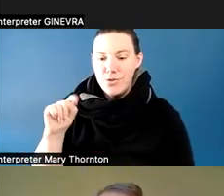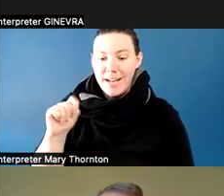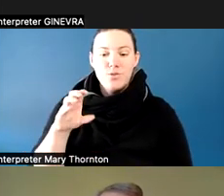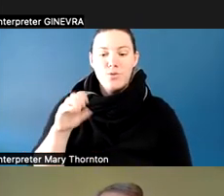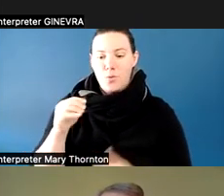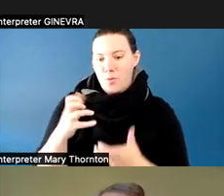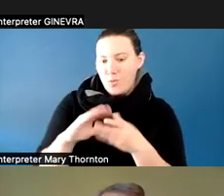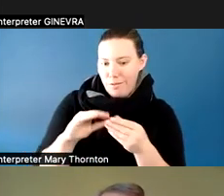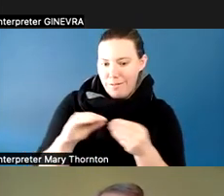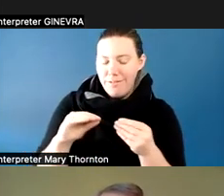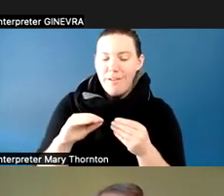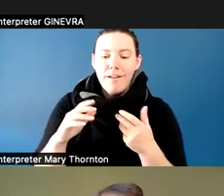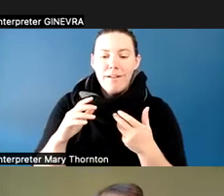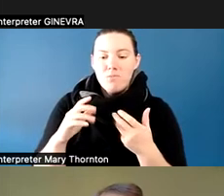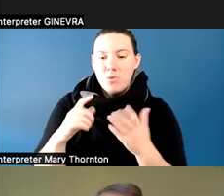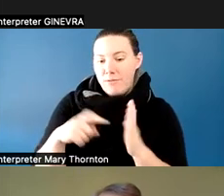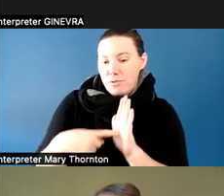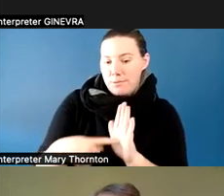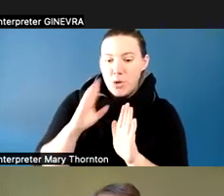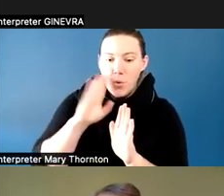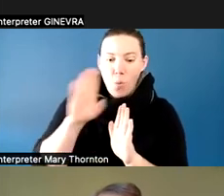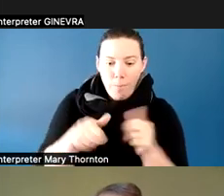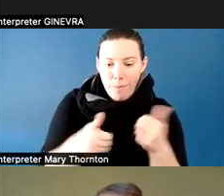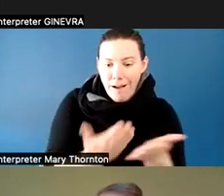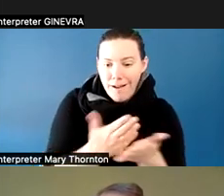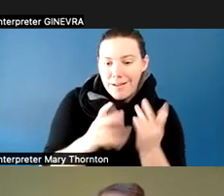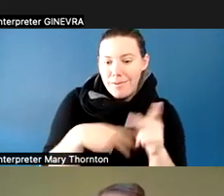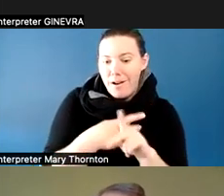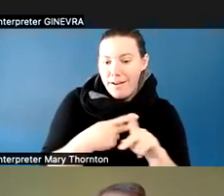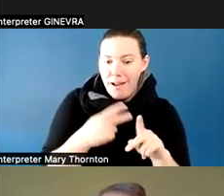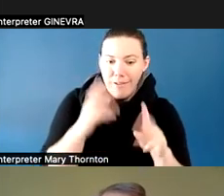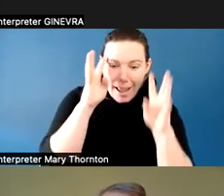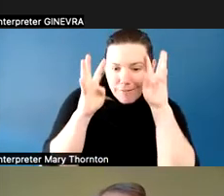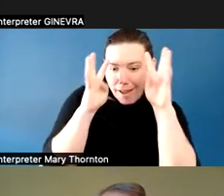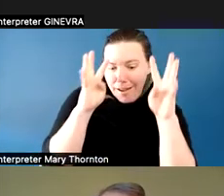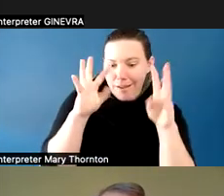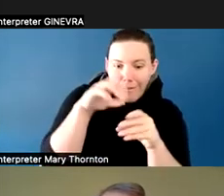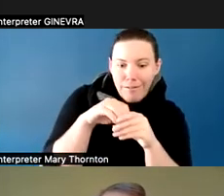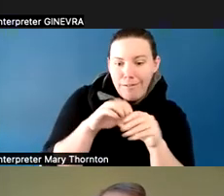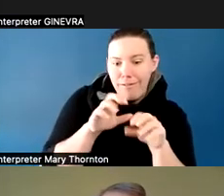kind of get me in the mood to talk about that a little bit. So OK, on the next slide, it's the name